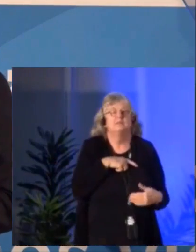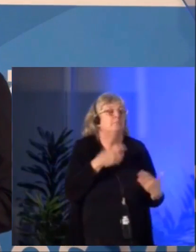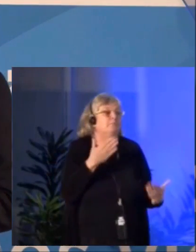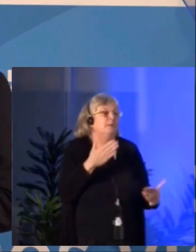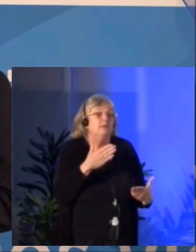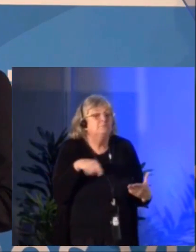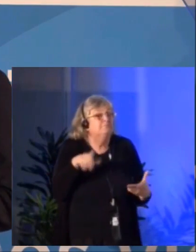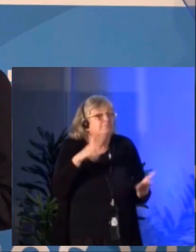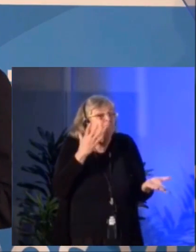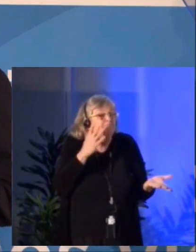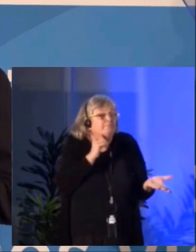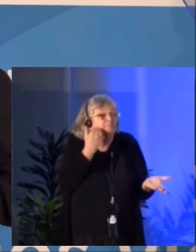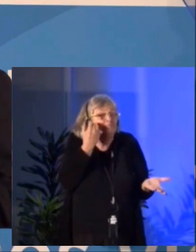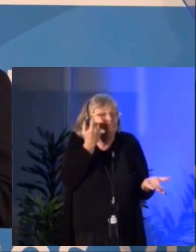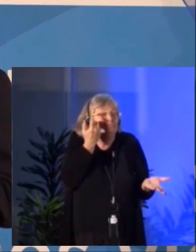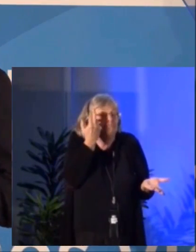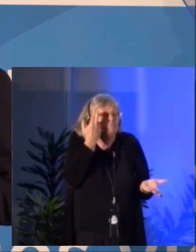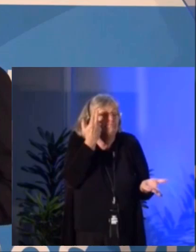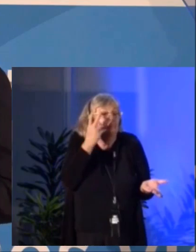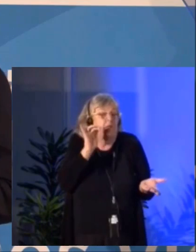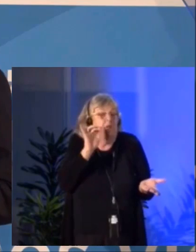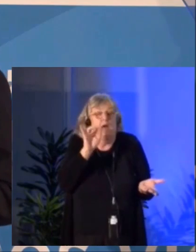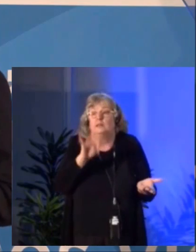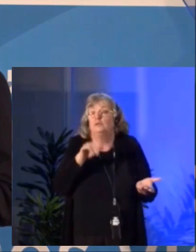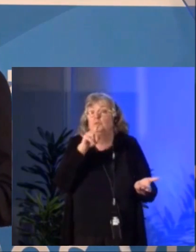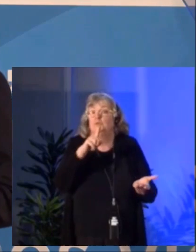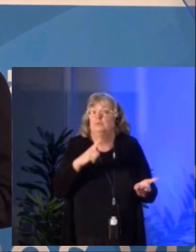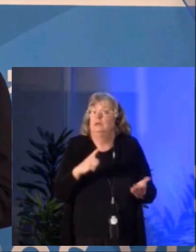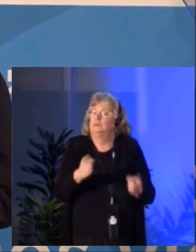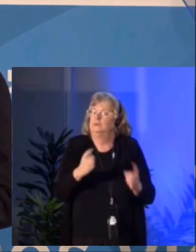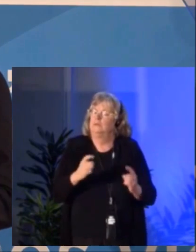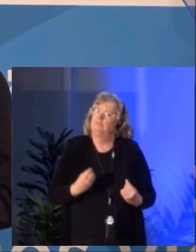that you have been inspiring us quite a lot this year.